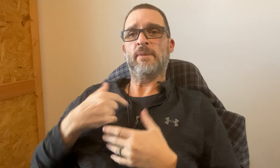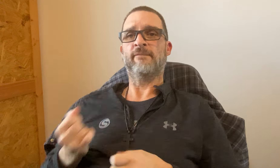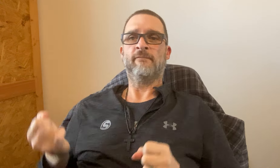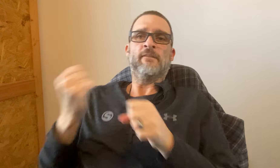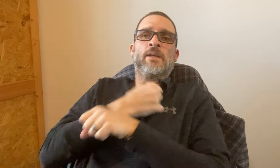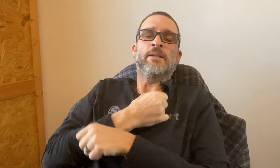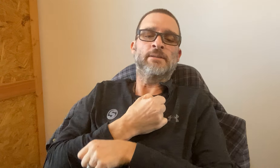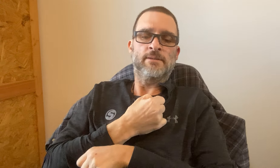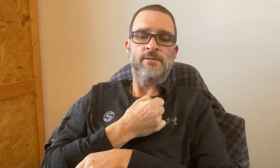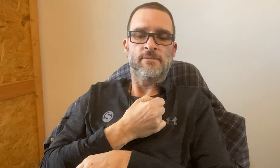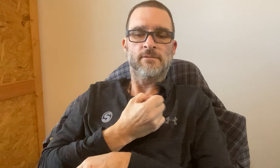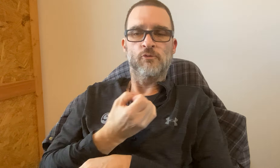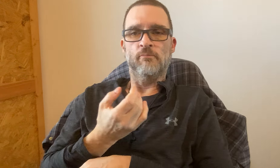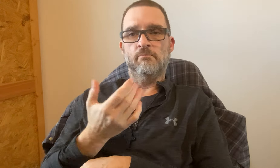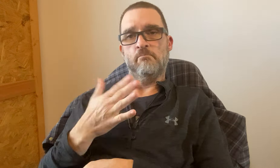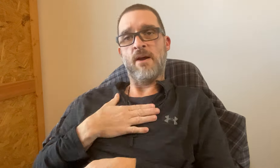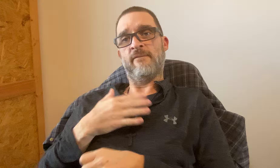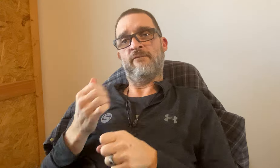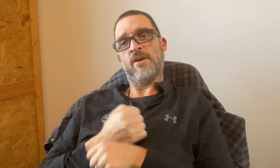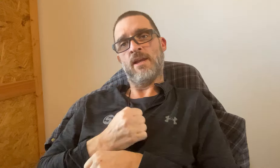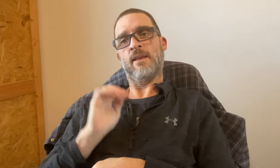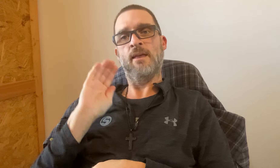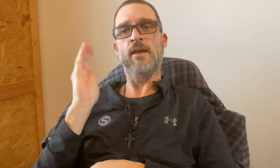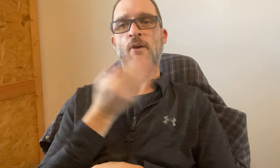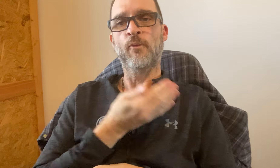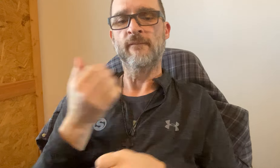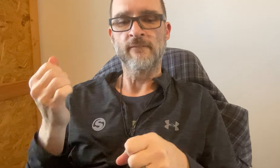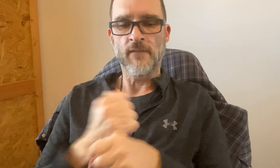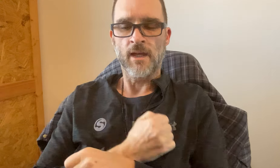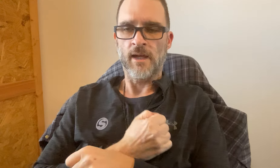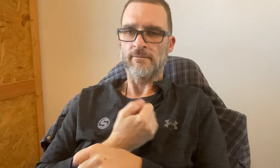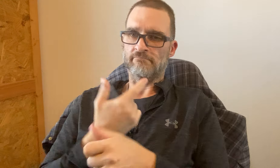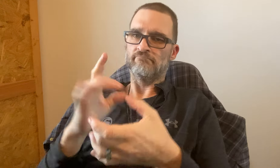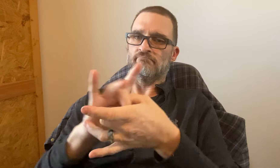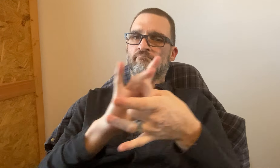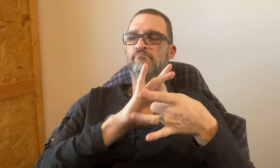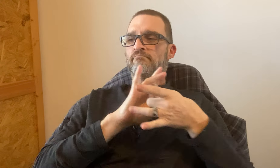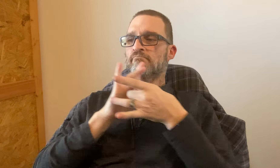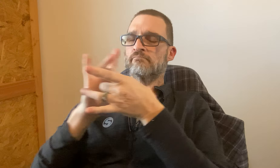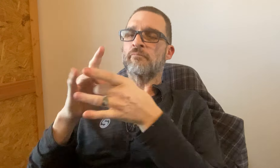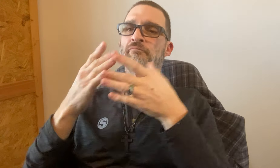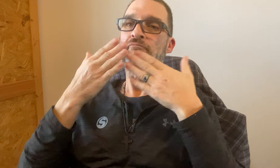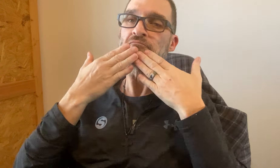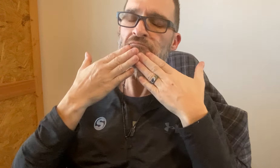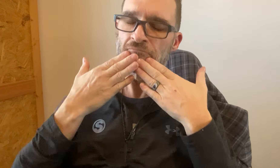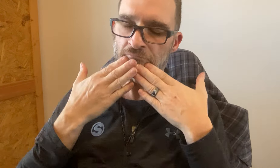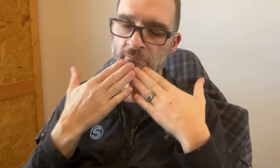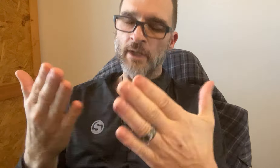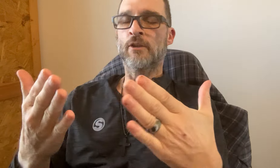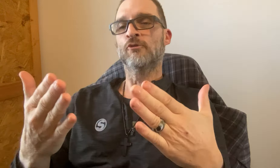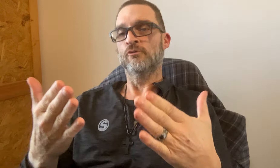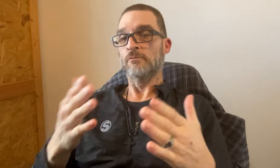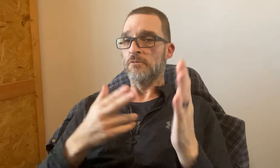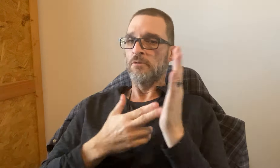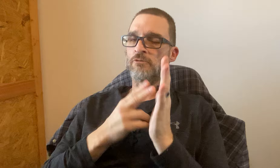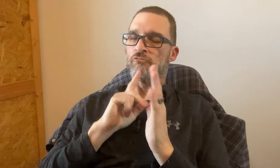You help me fight So MY fight is OUR fight. We're all connected together. THANK YOU .